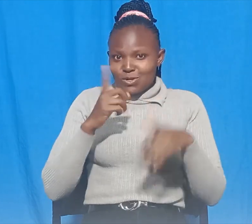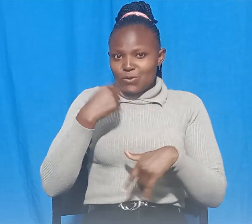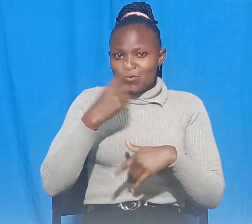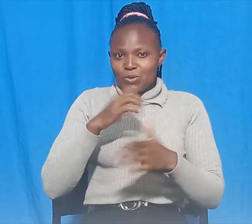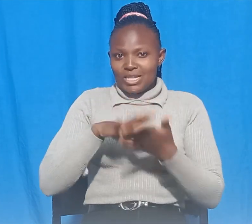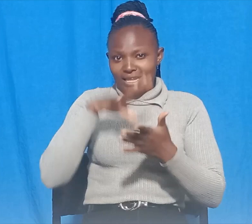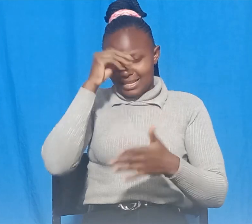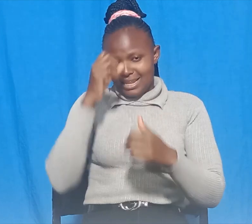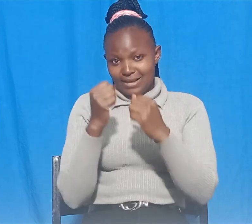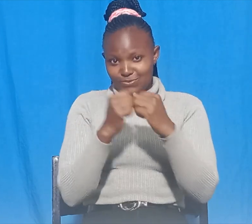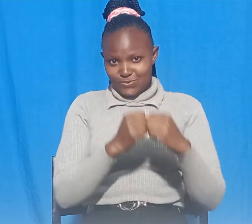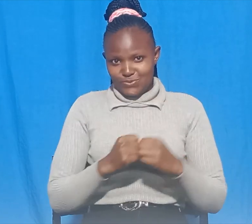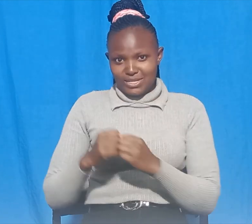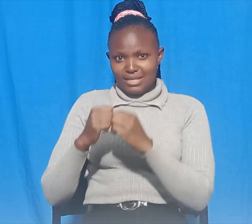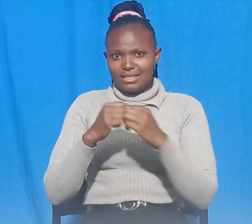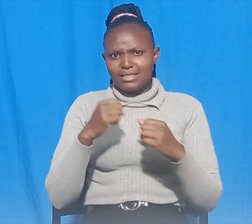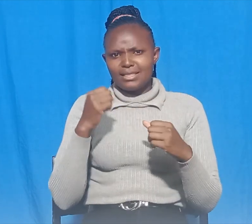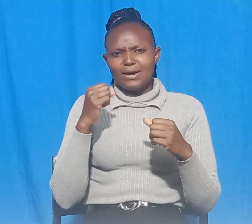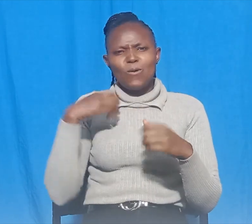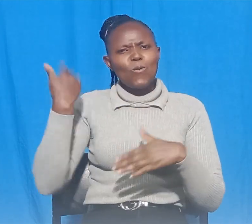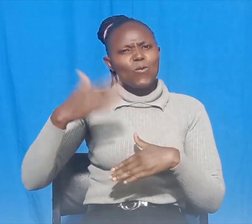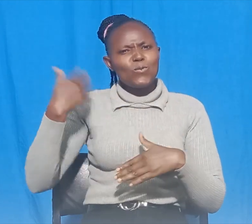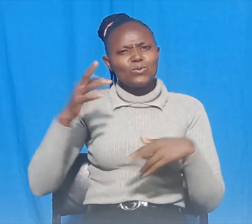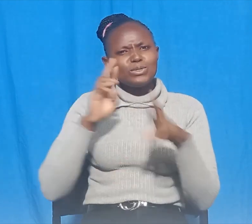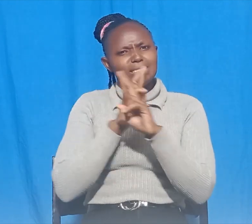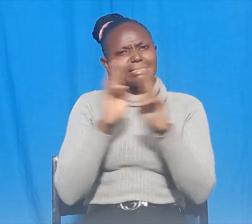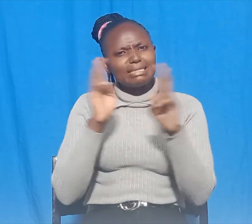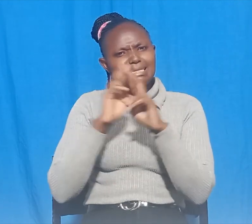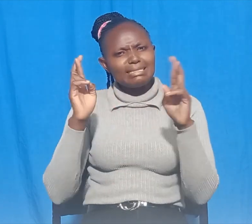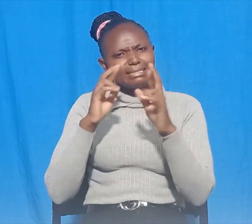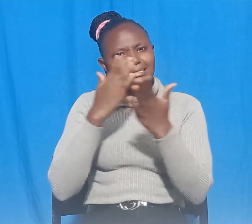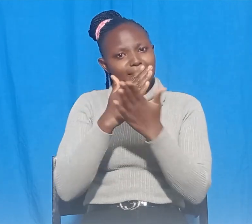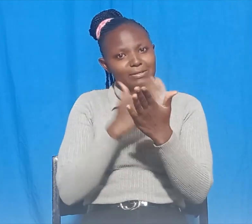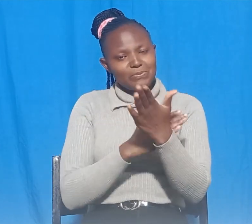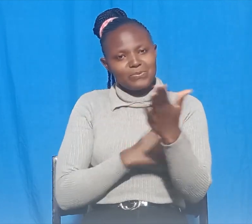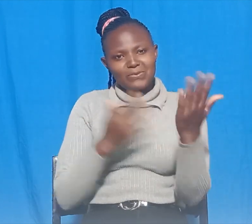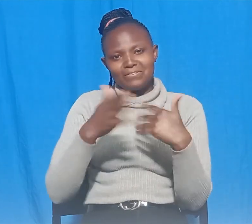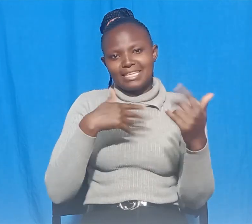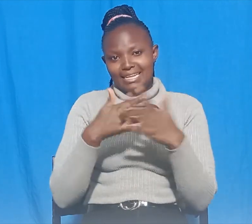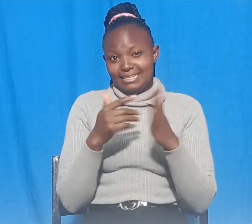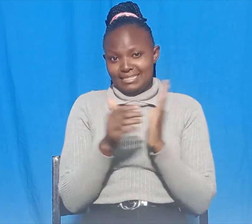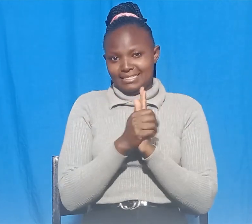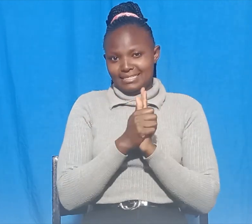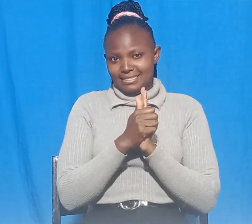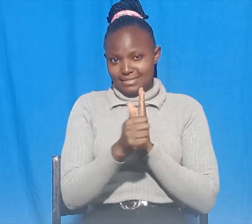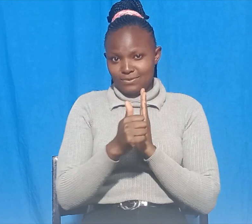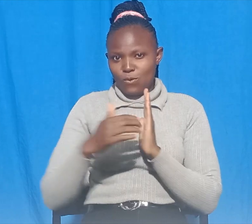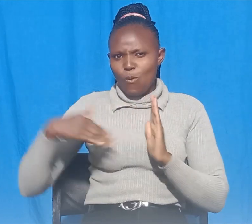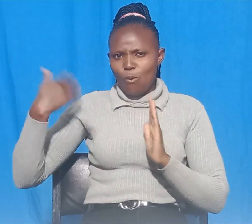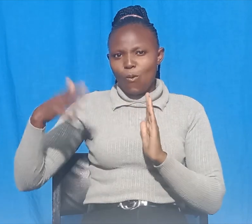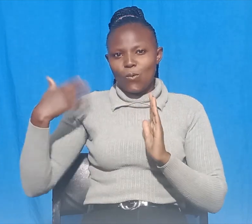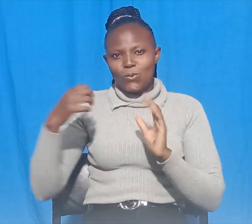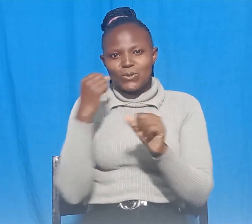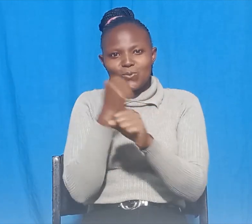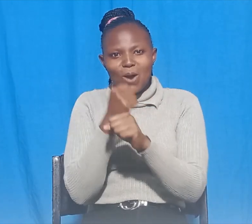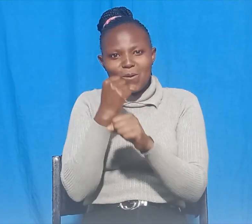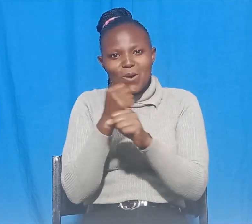ready to learn and improve their assignment skills we always worked together to ensure a